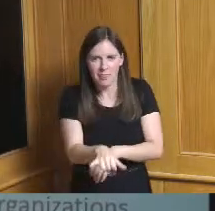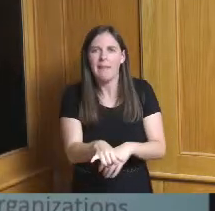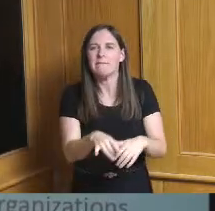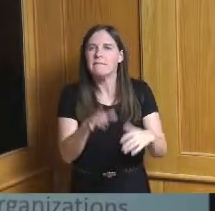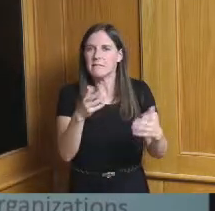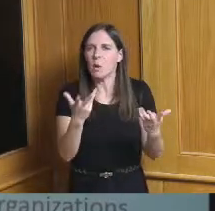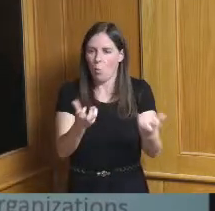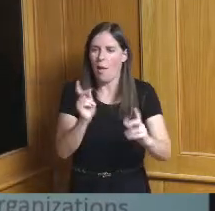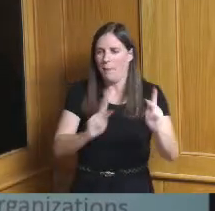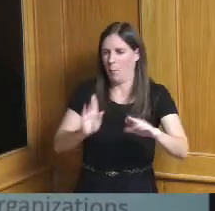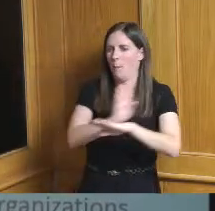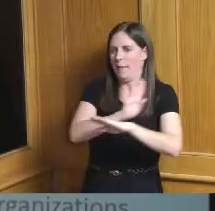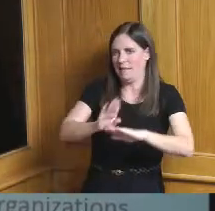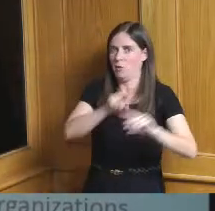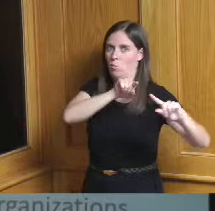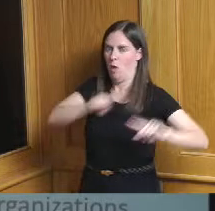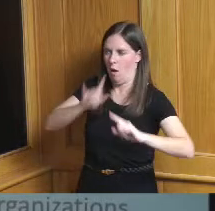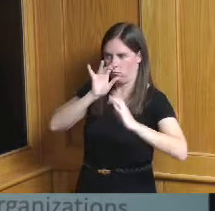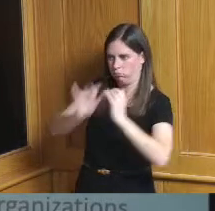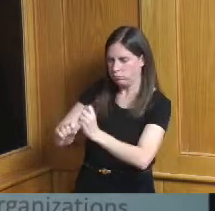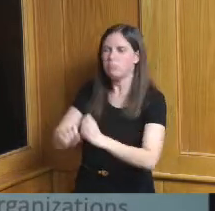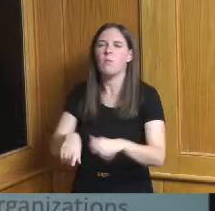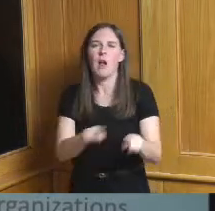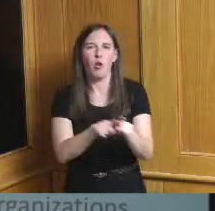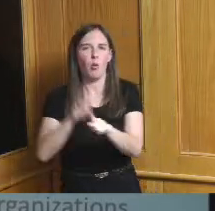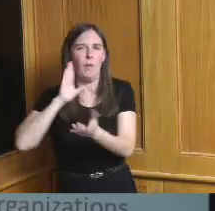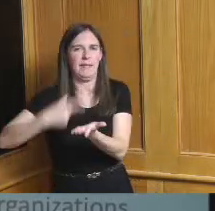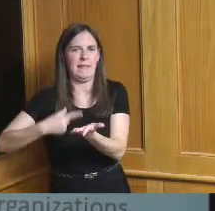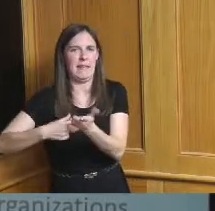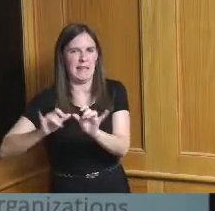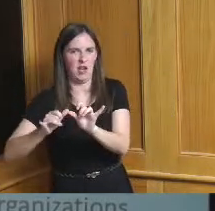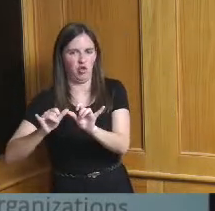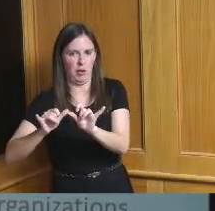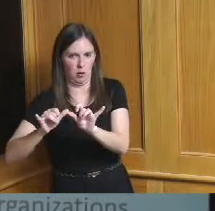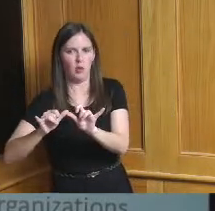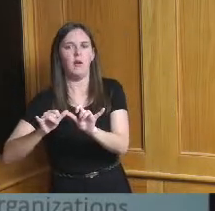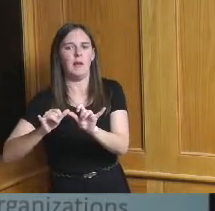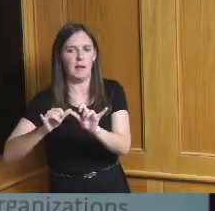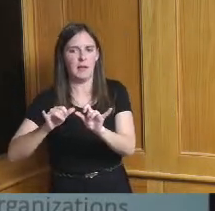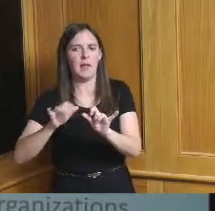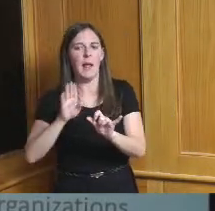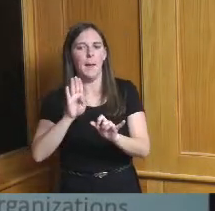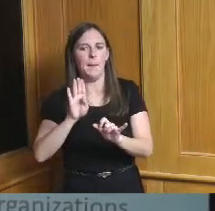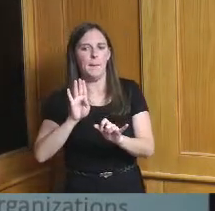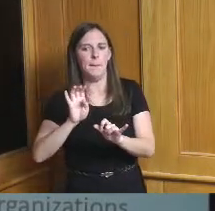our engineering geek in Hamilton County and that we really need to build on folks who have